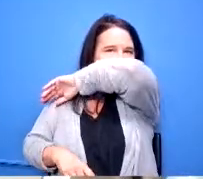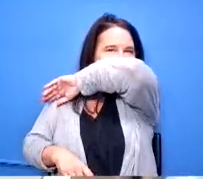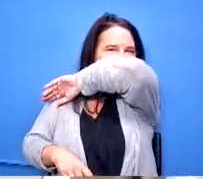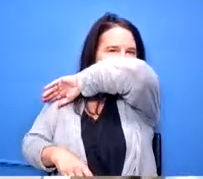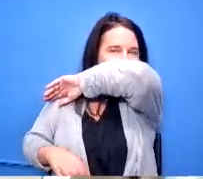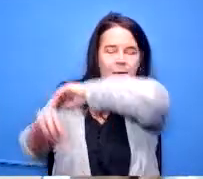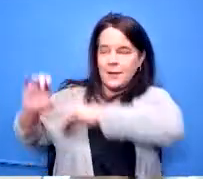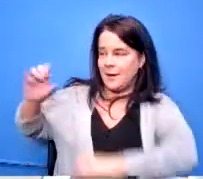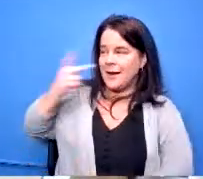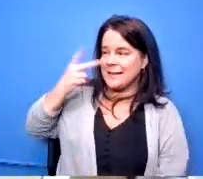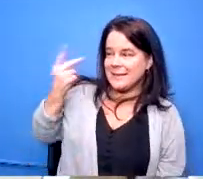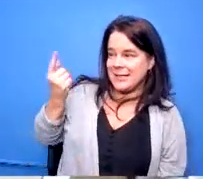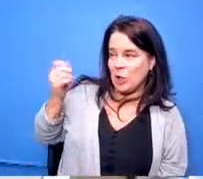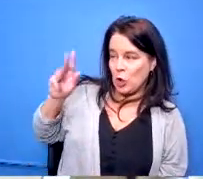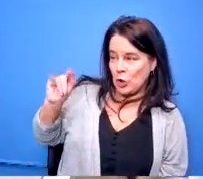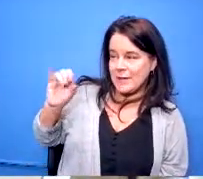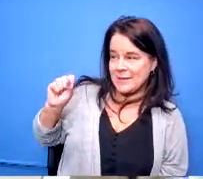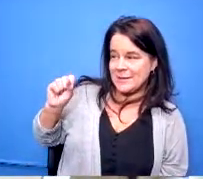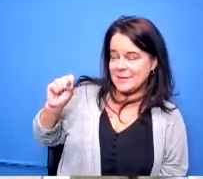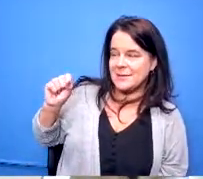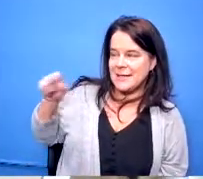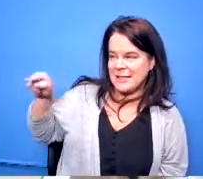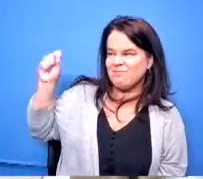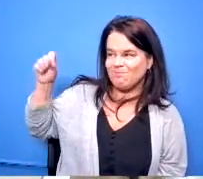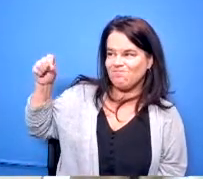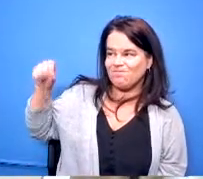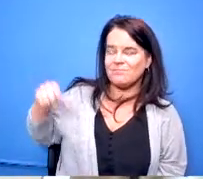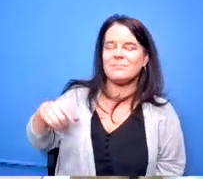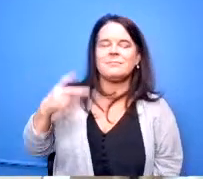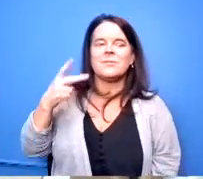so we should have it to you by friday before the board agenda goes live